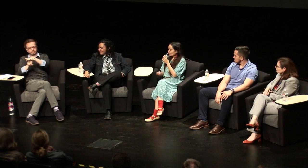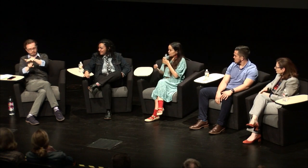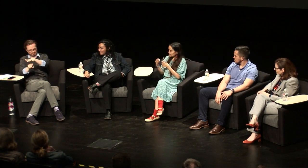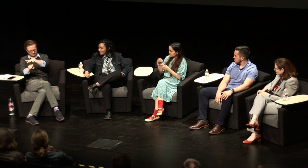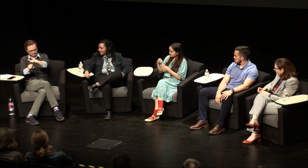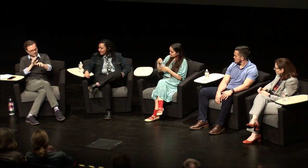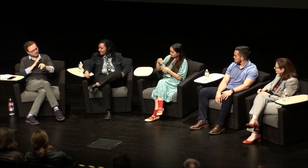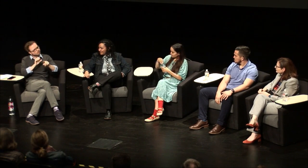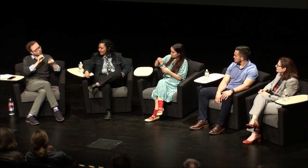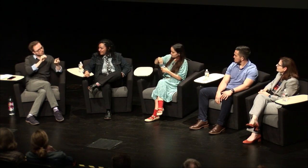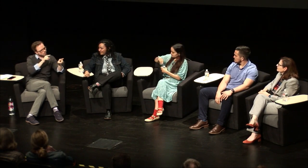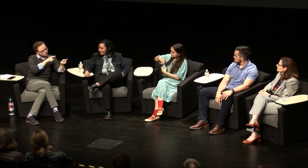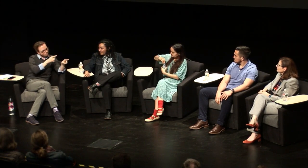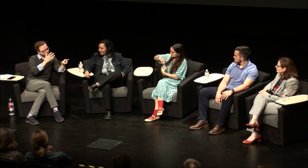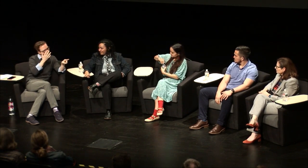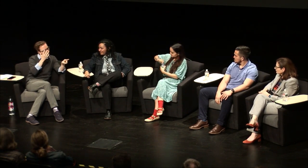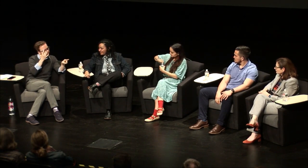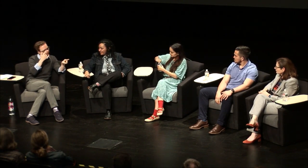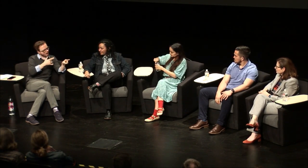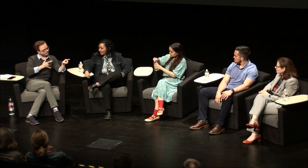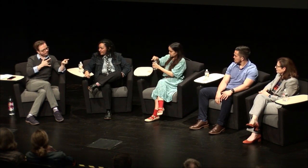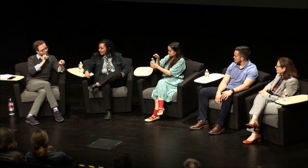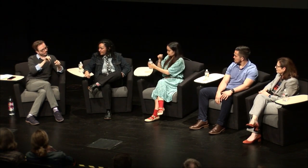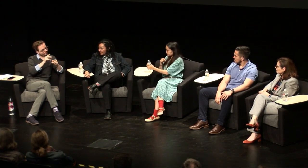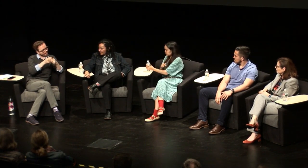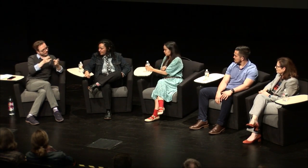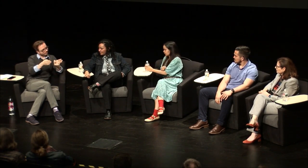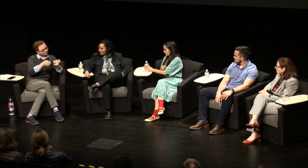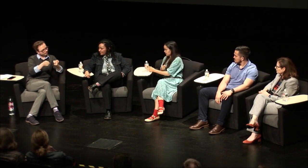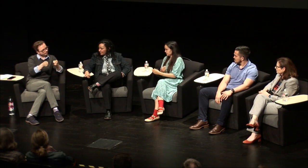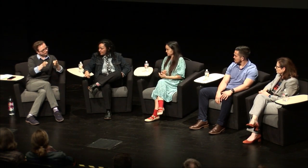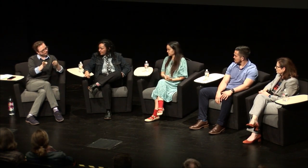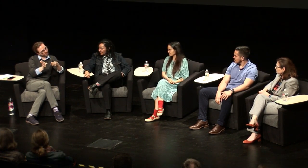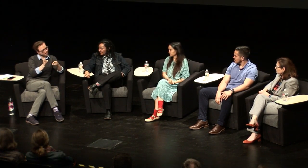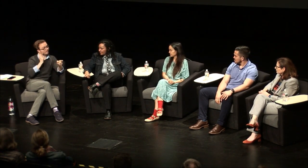evolved from that right right so just wondering why you feel like that that